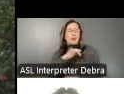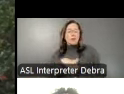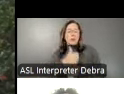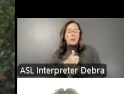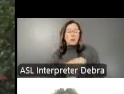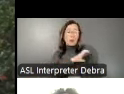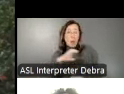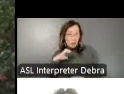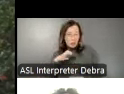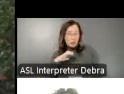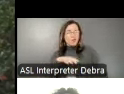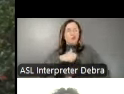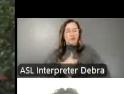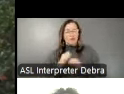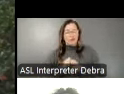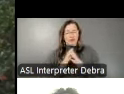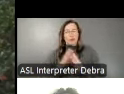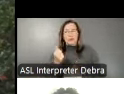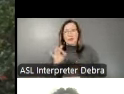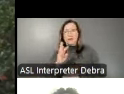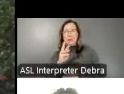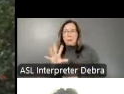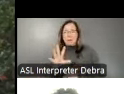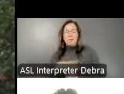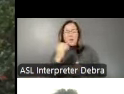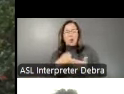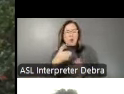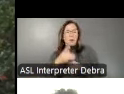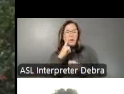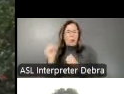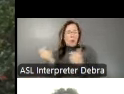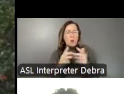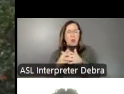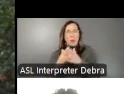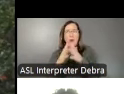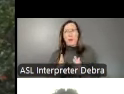charged with making arts available to all Americans by advancing equitable opportunities